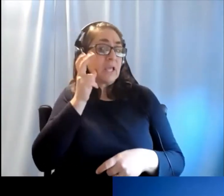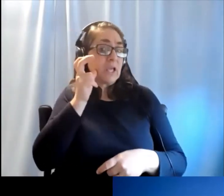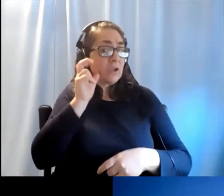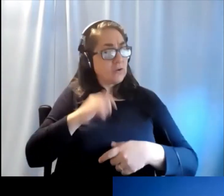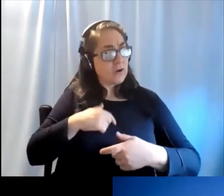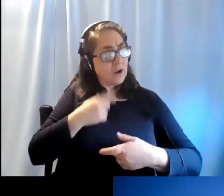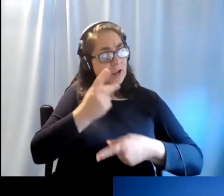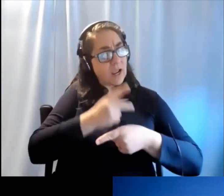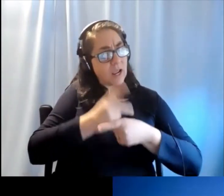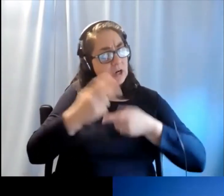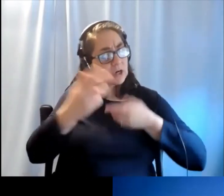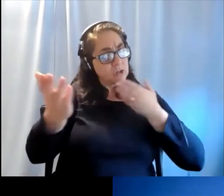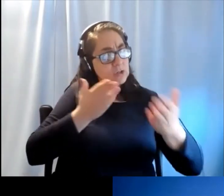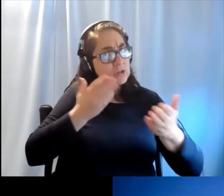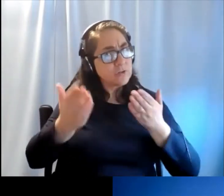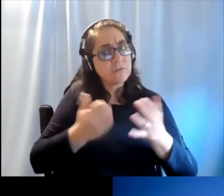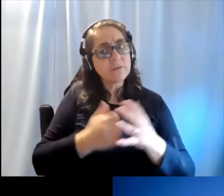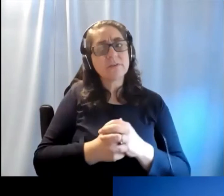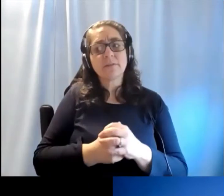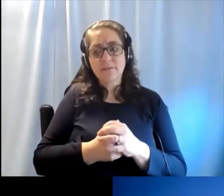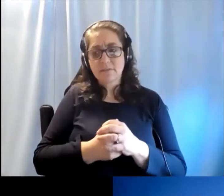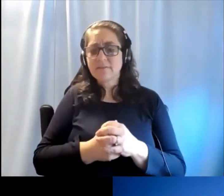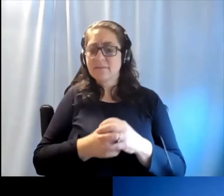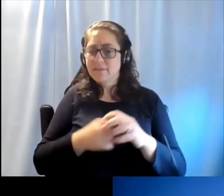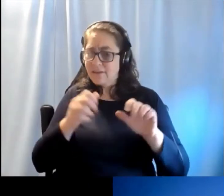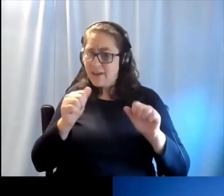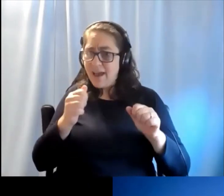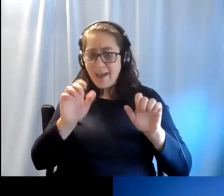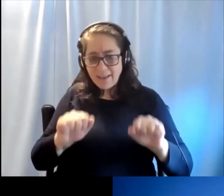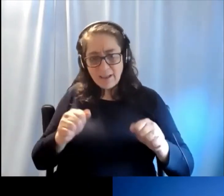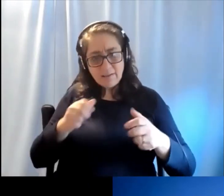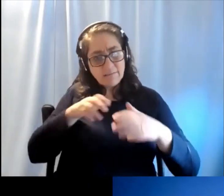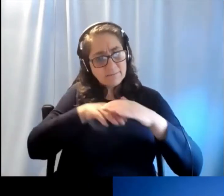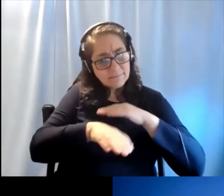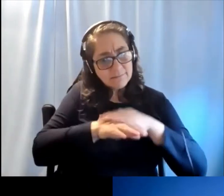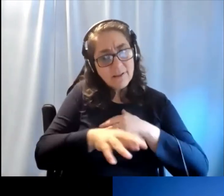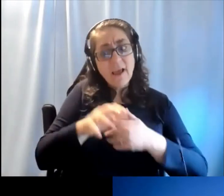these interventions and without facing financial hardships.